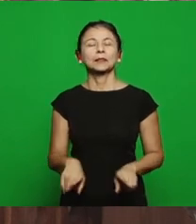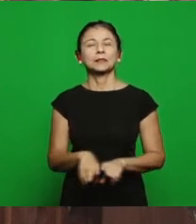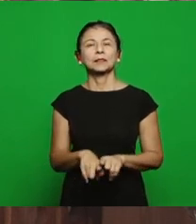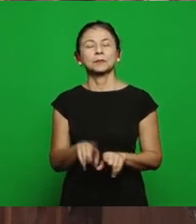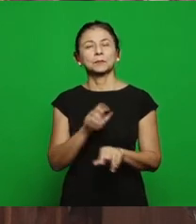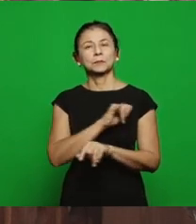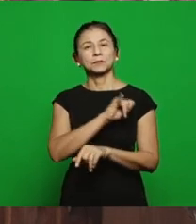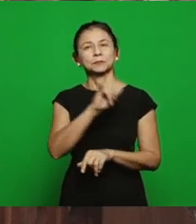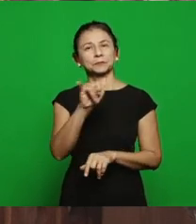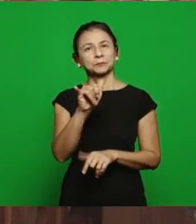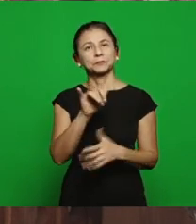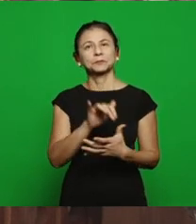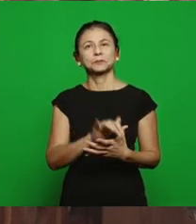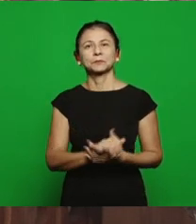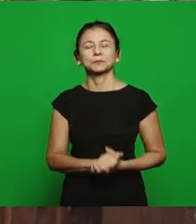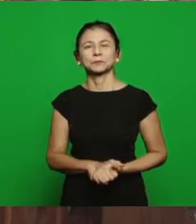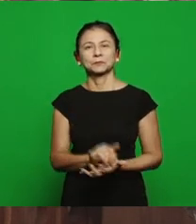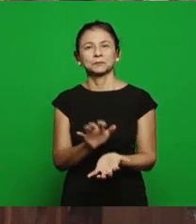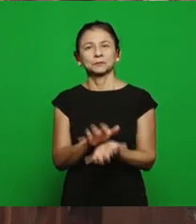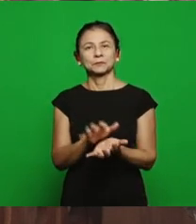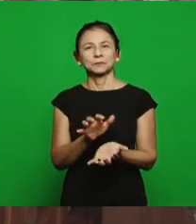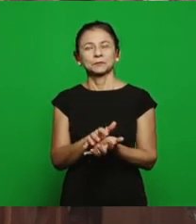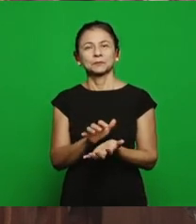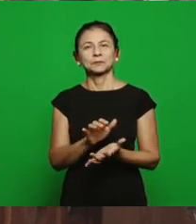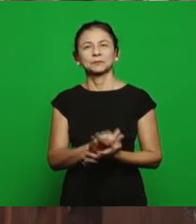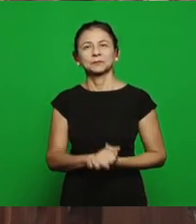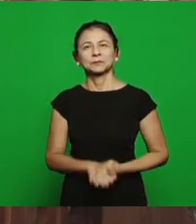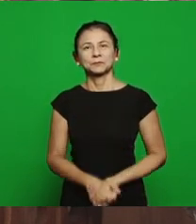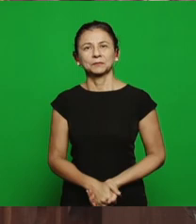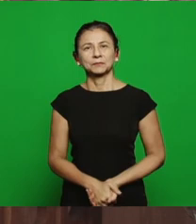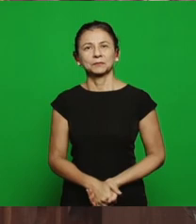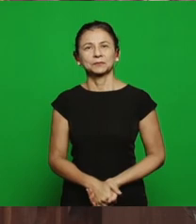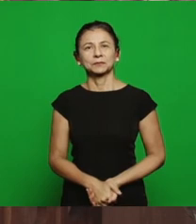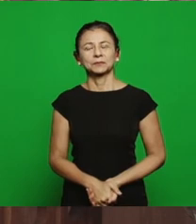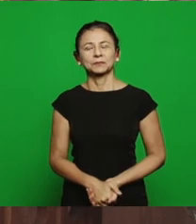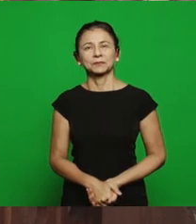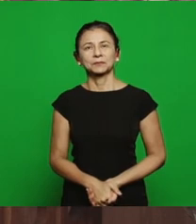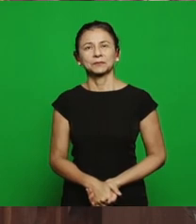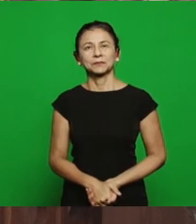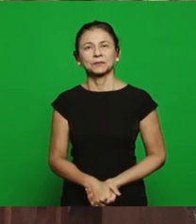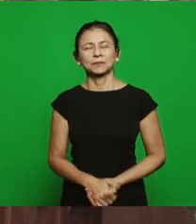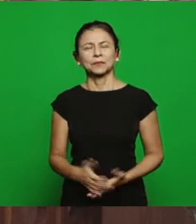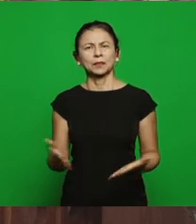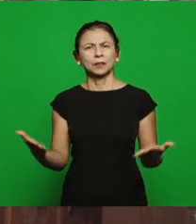those days in Pernambuco we had an empowerment